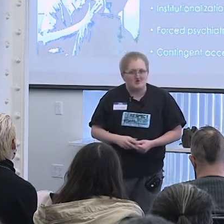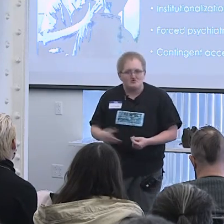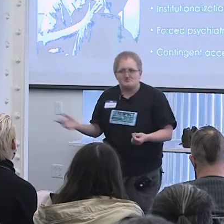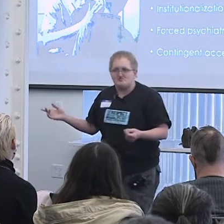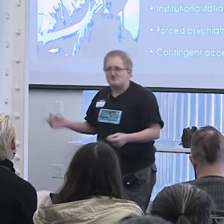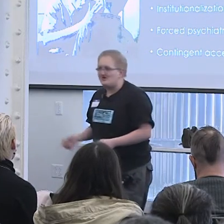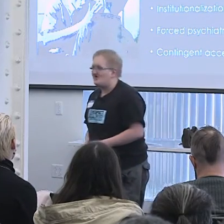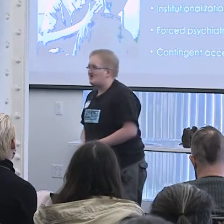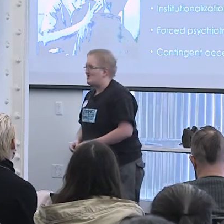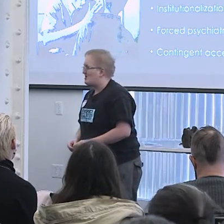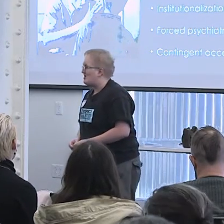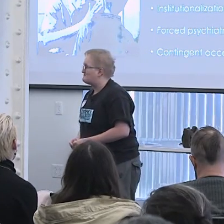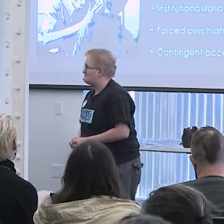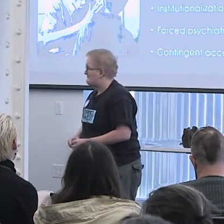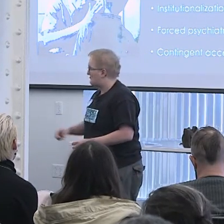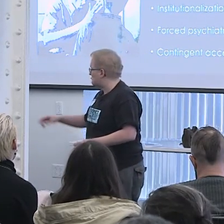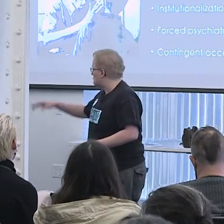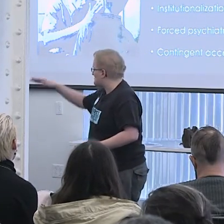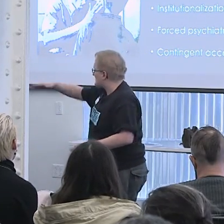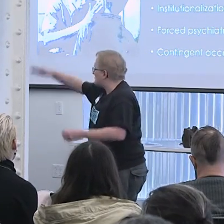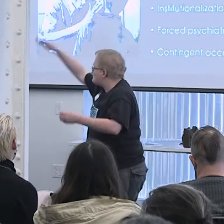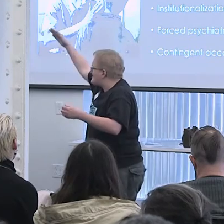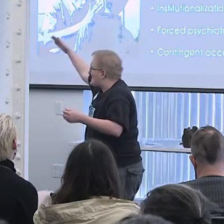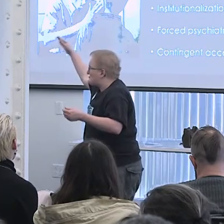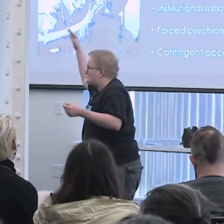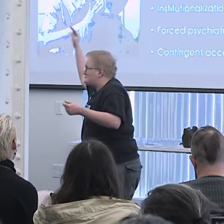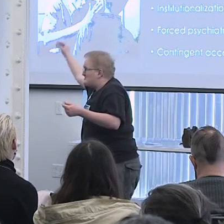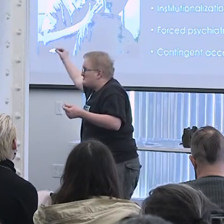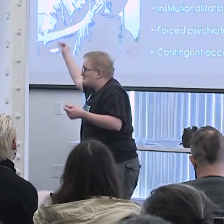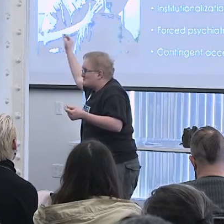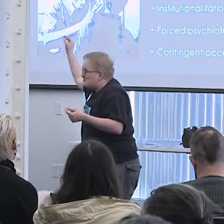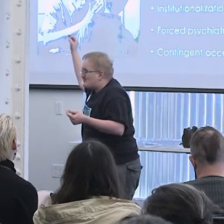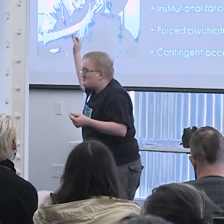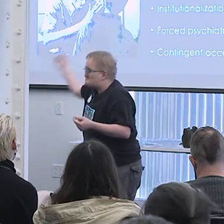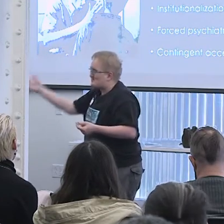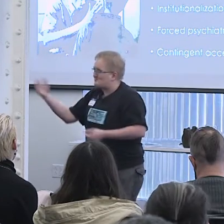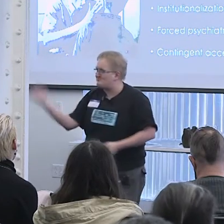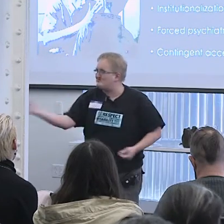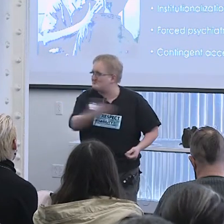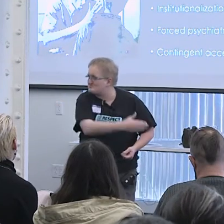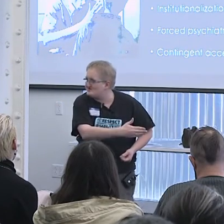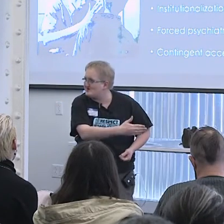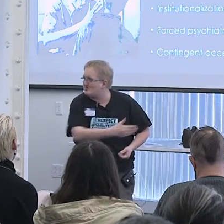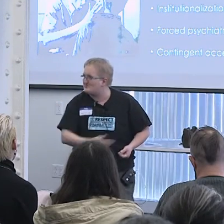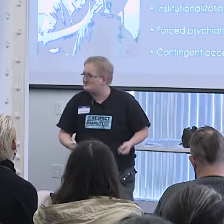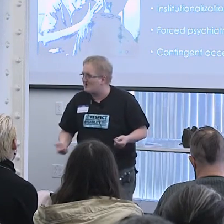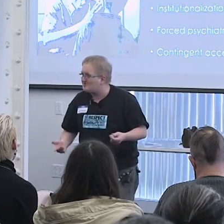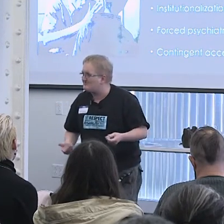Now this is a, I would say at the continuum this end of JRC, which Alydia already talked about